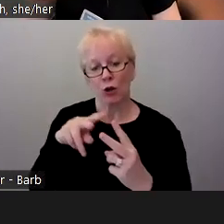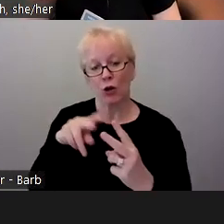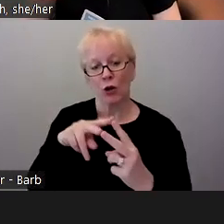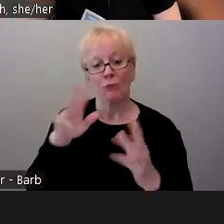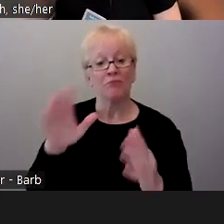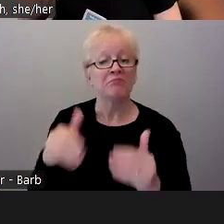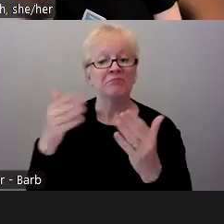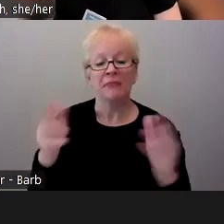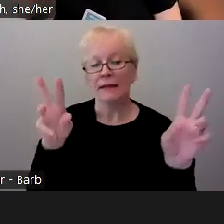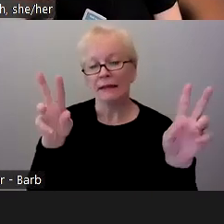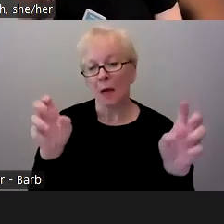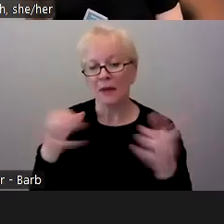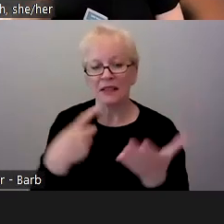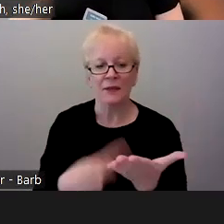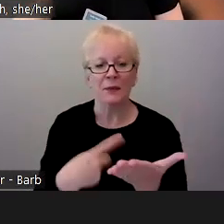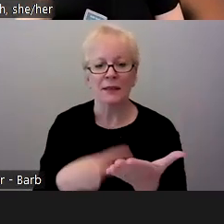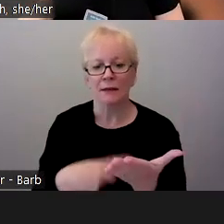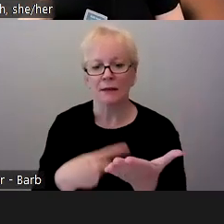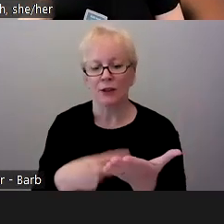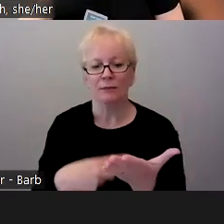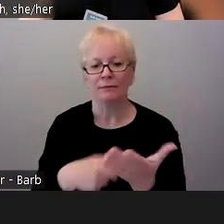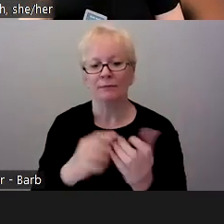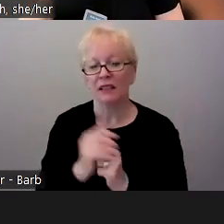discussion in case anyone needs a conversation prompt.